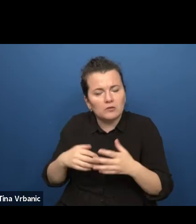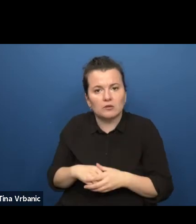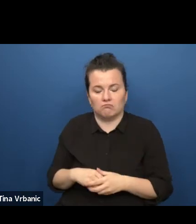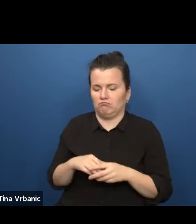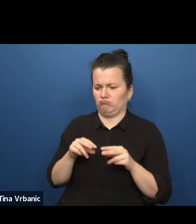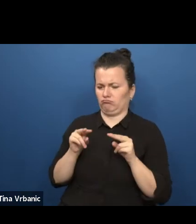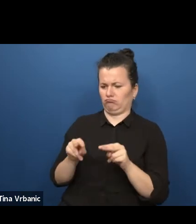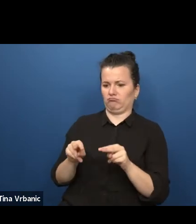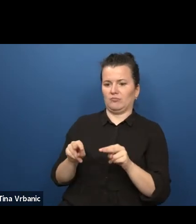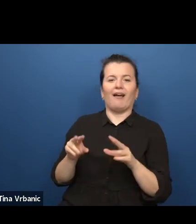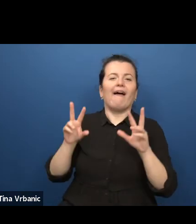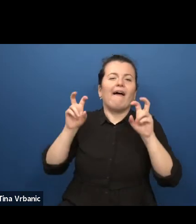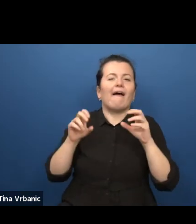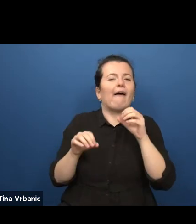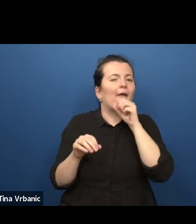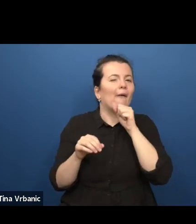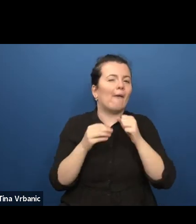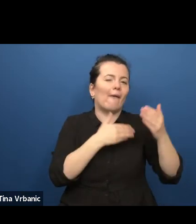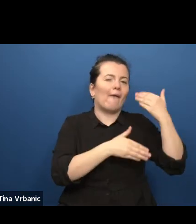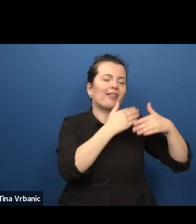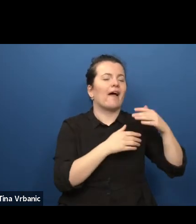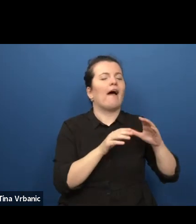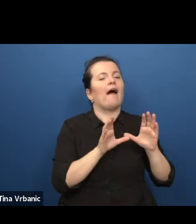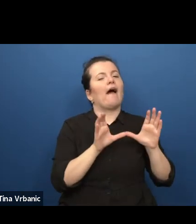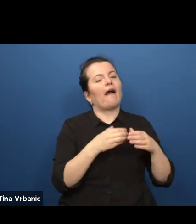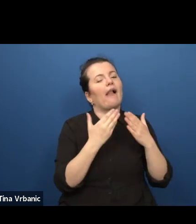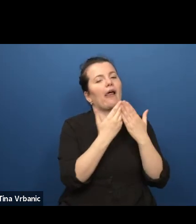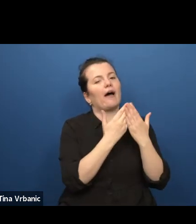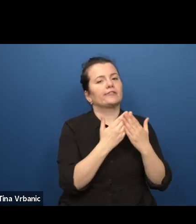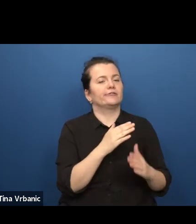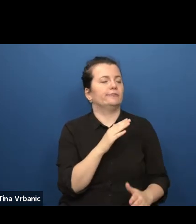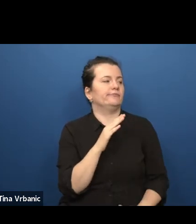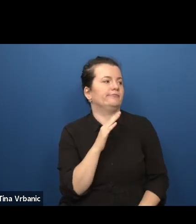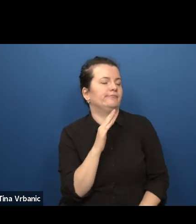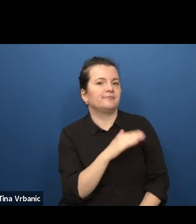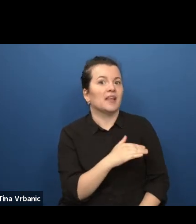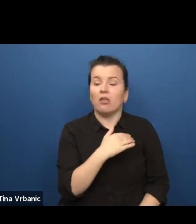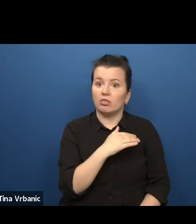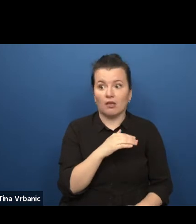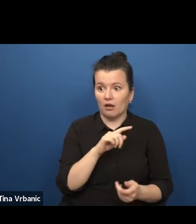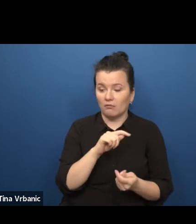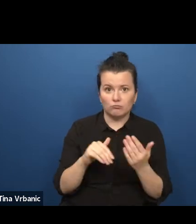old-school classroom format was presented as a brand new invention.